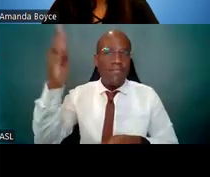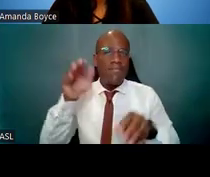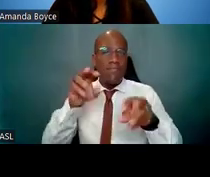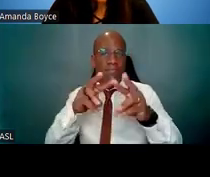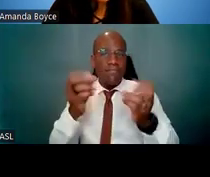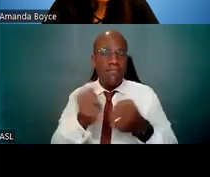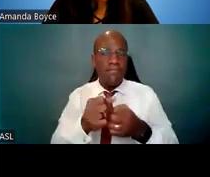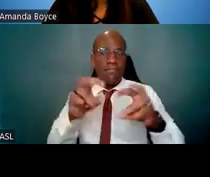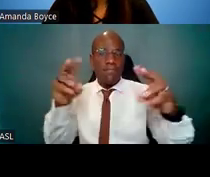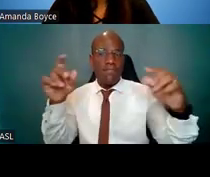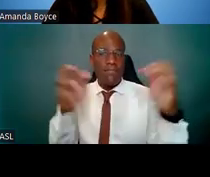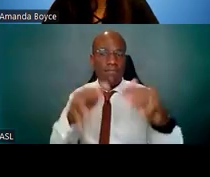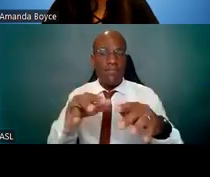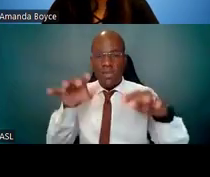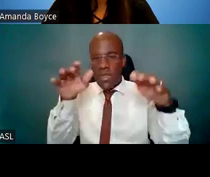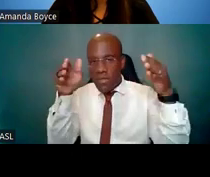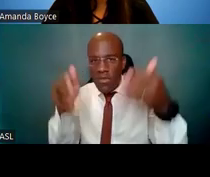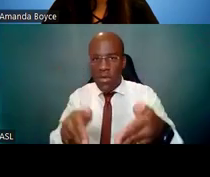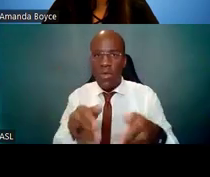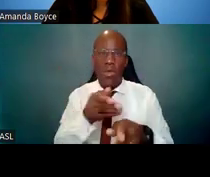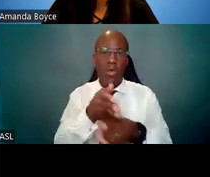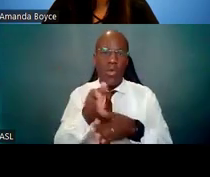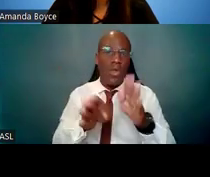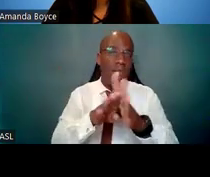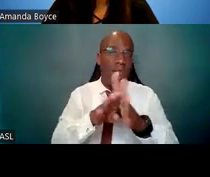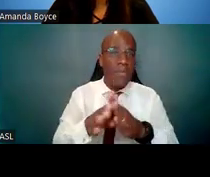grant writing, starting a lab, running a lab, etcetera.